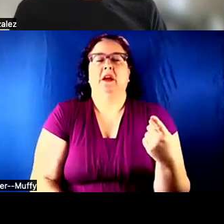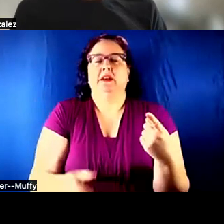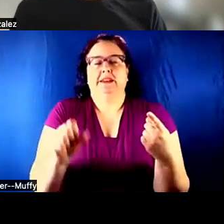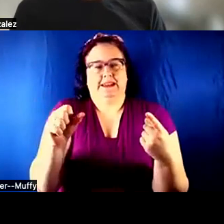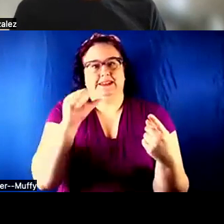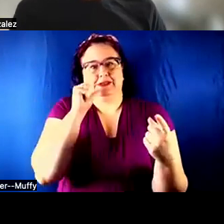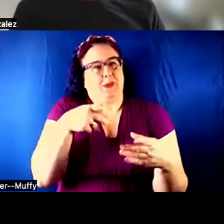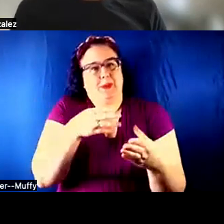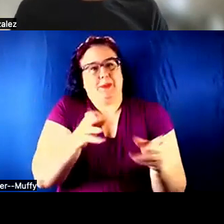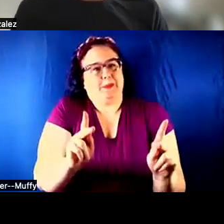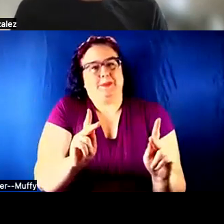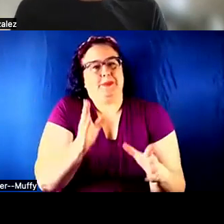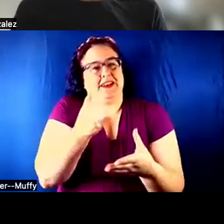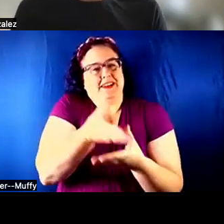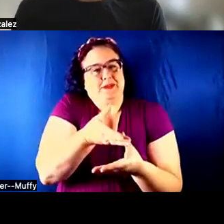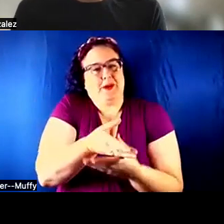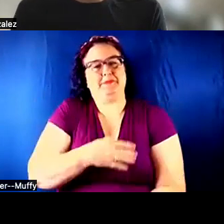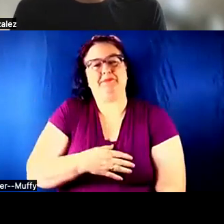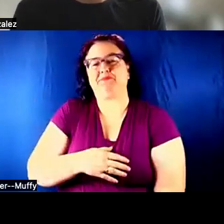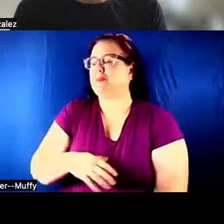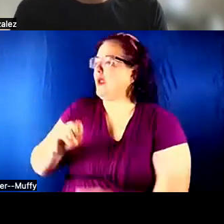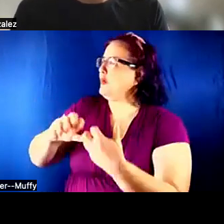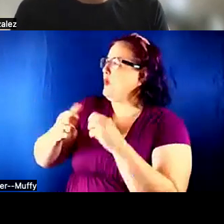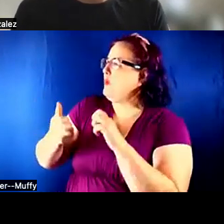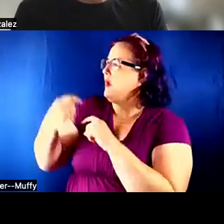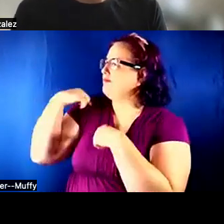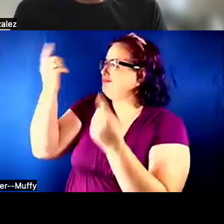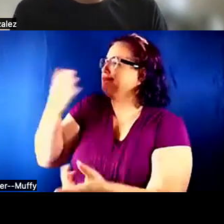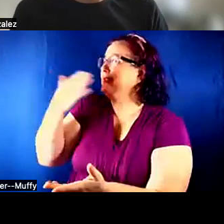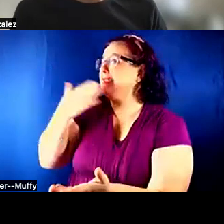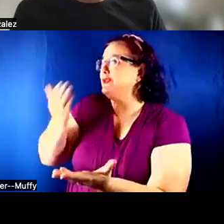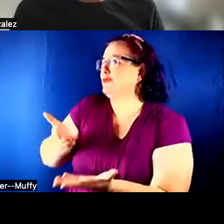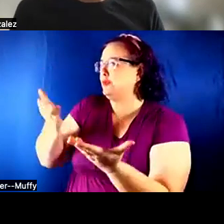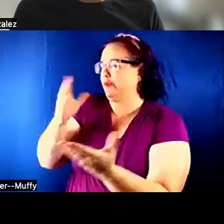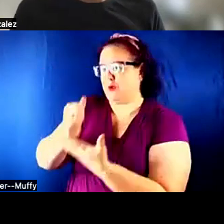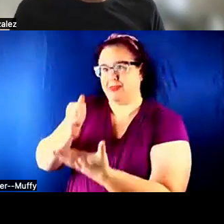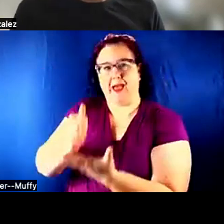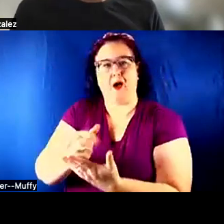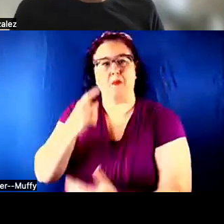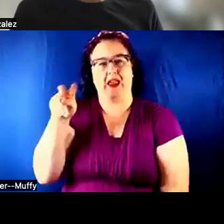NO PROBLEMS SO FAR BUT THANK YOU FOR OFFERING TO HELP. I'VE ALSO BEEN PAYING ATTENTION TO THAT.